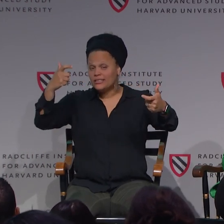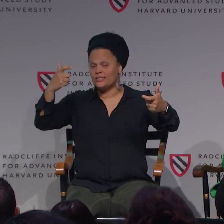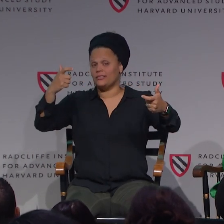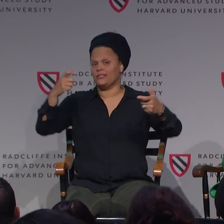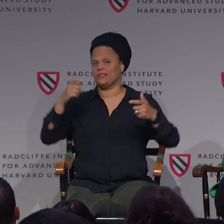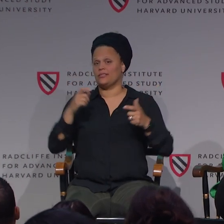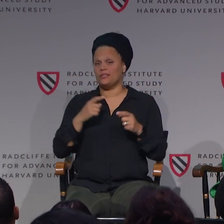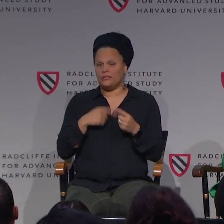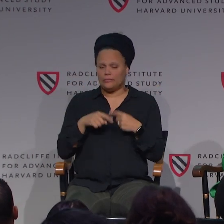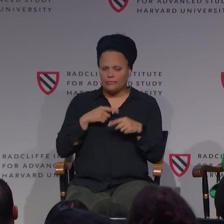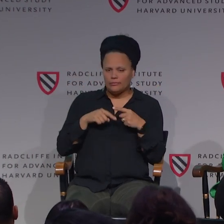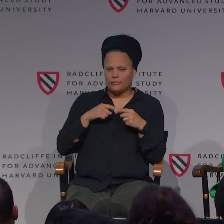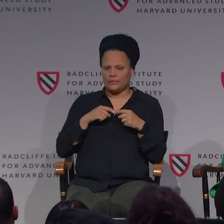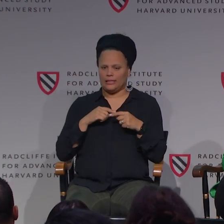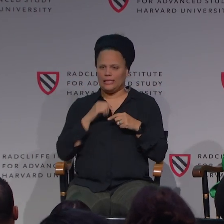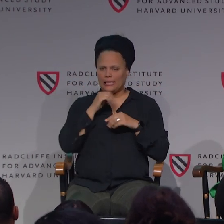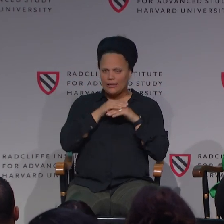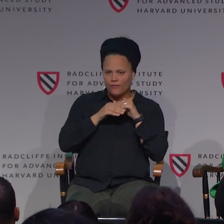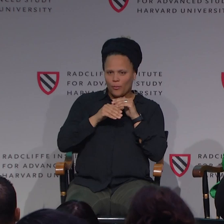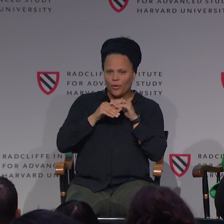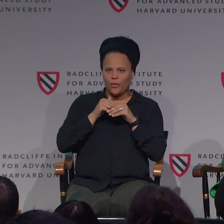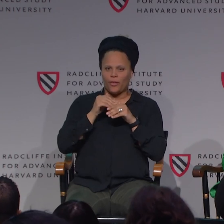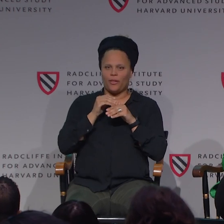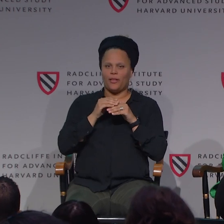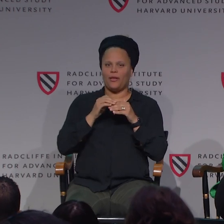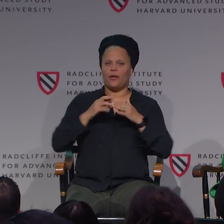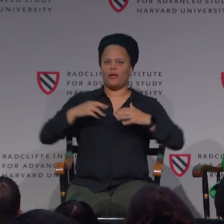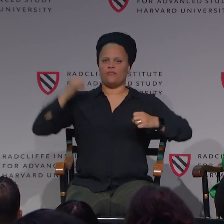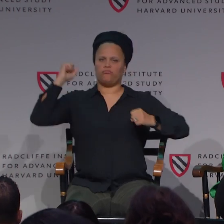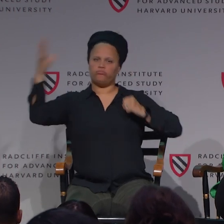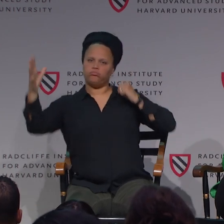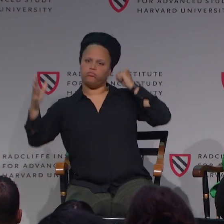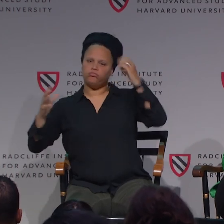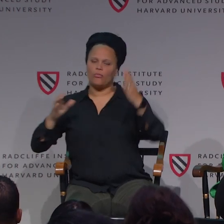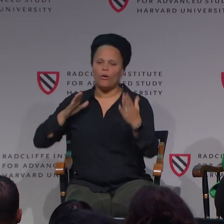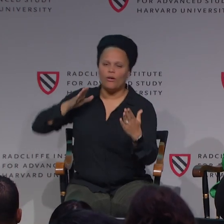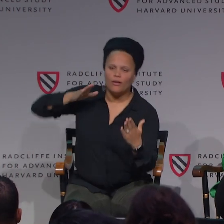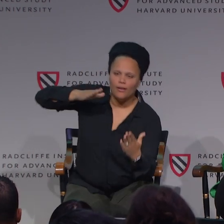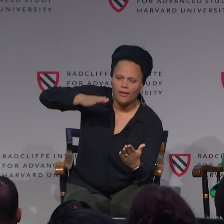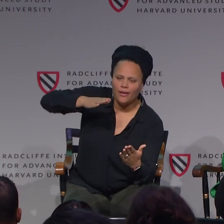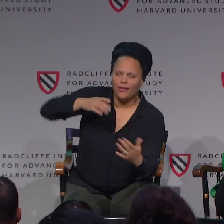very small signing space or a large signing space, like this.